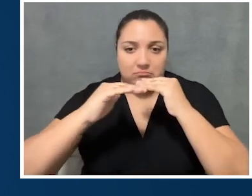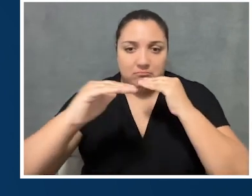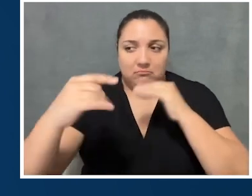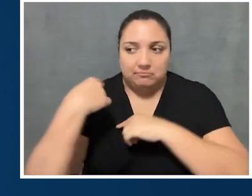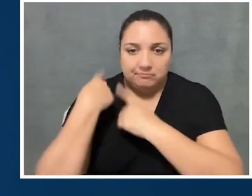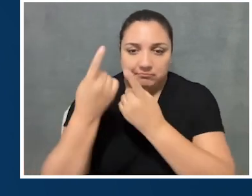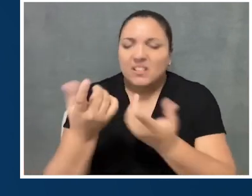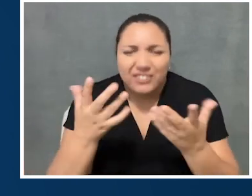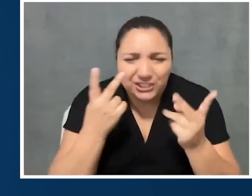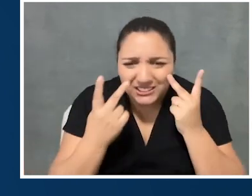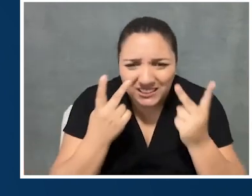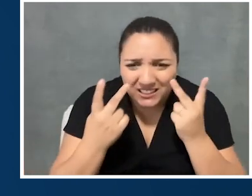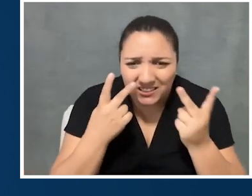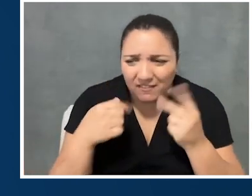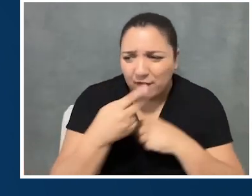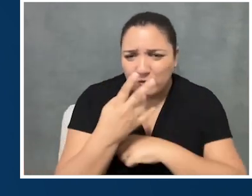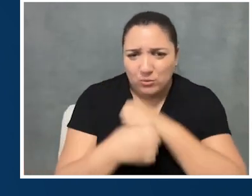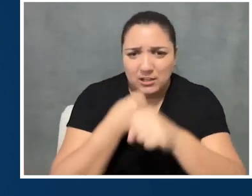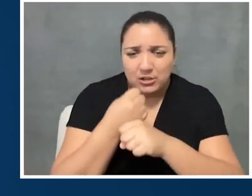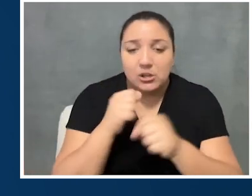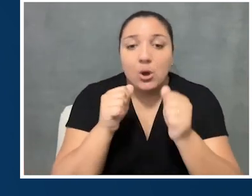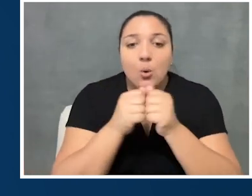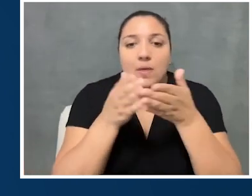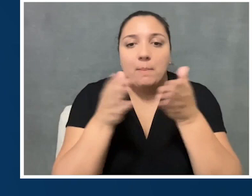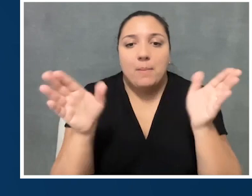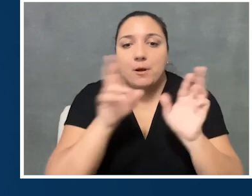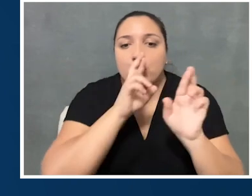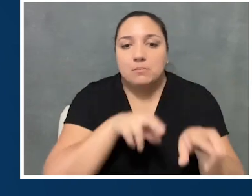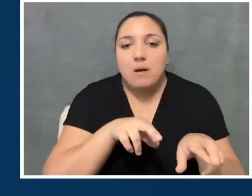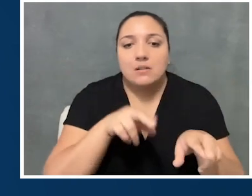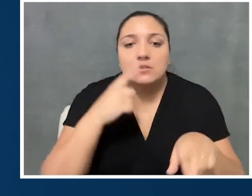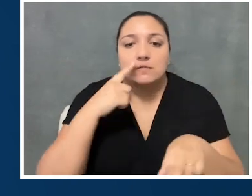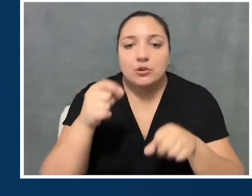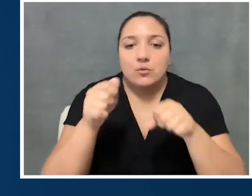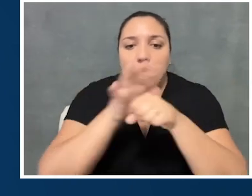And we've seen this over the past few years with the public's response to COVID.